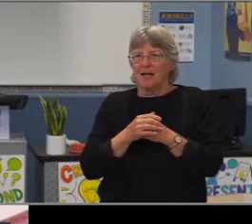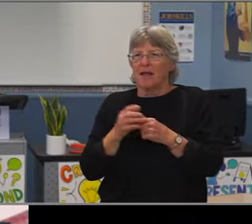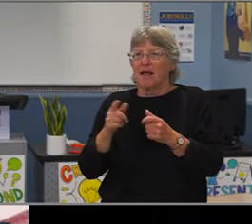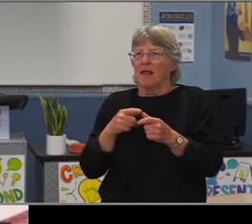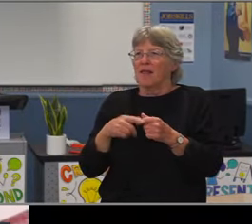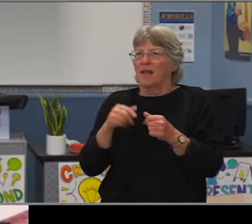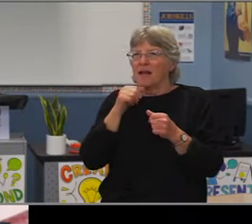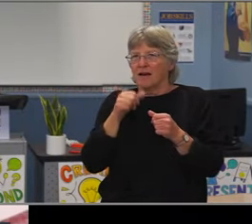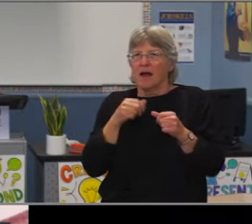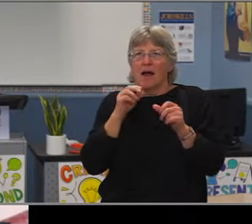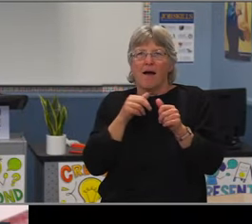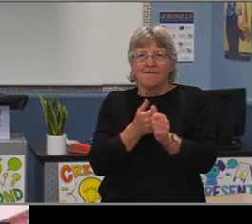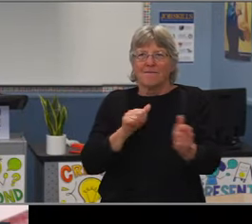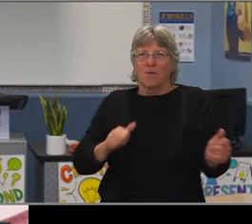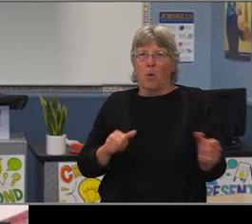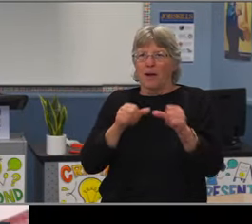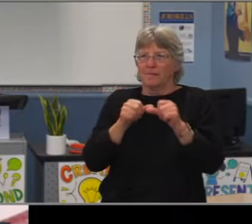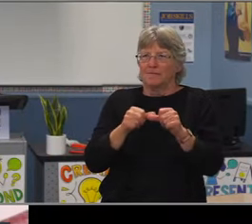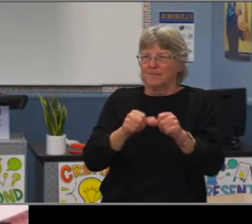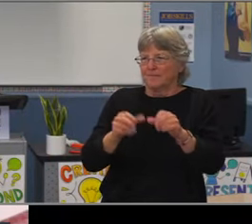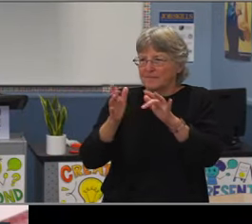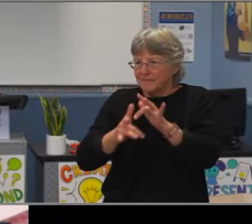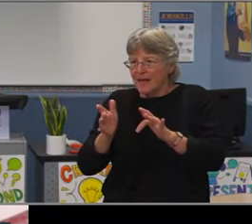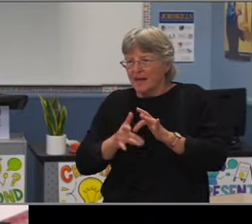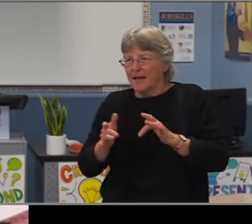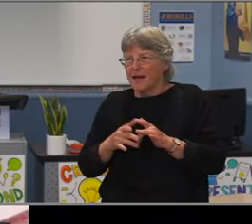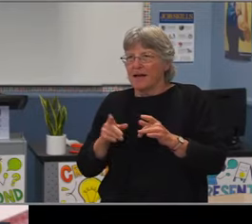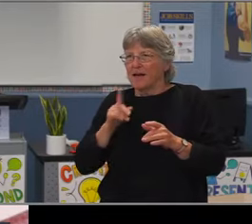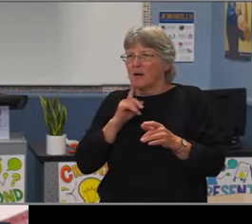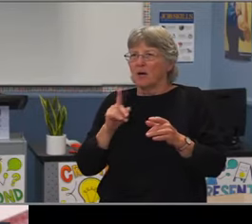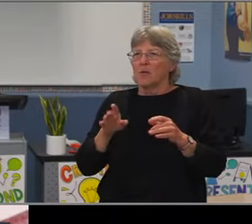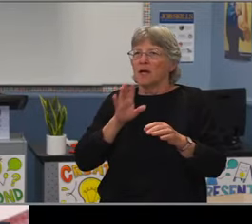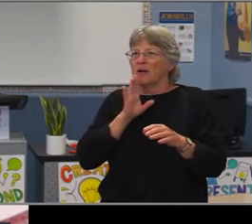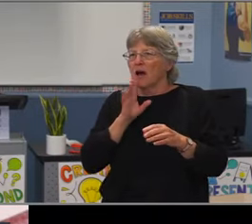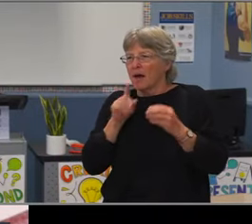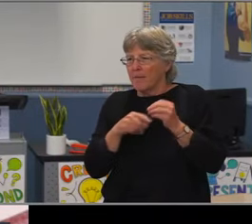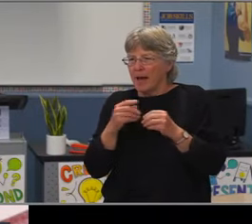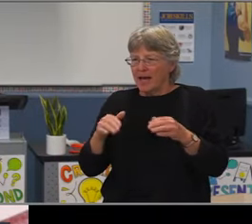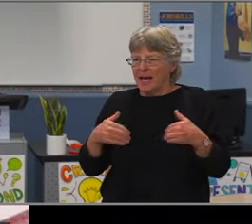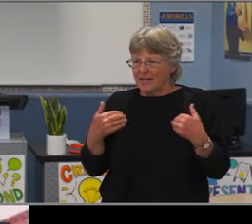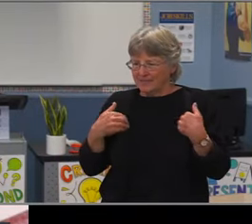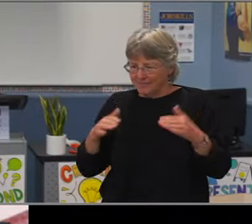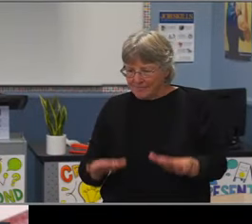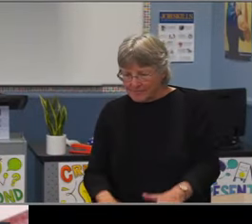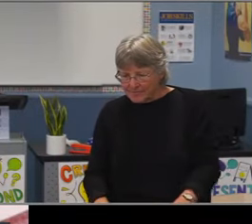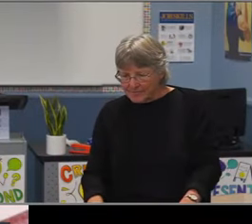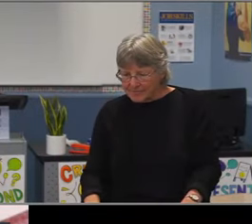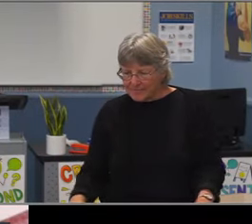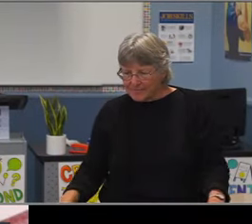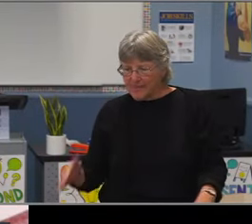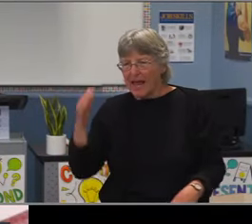and I applaud you for that, but somewhere, let's get back to the idea that it's the human being